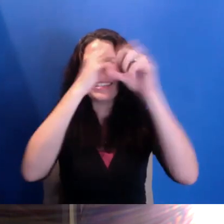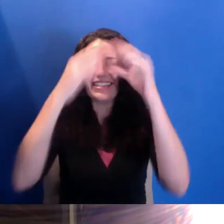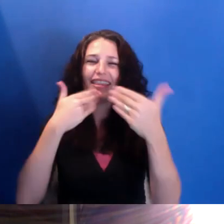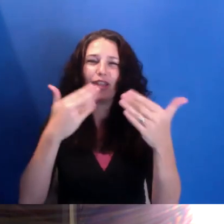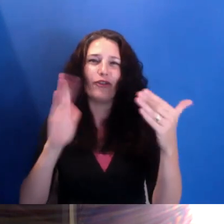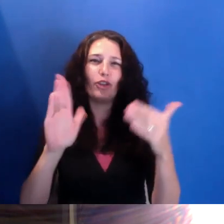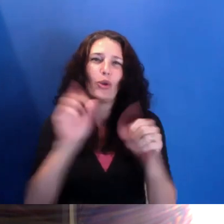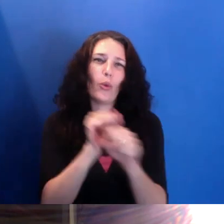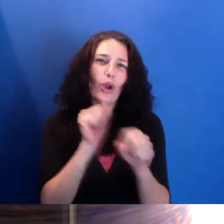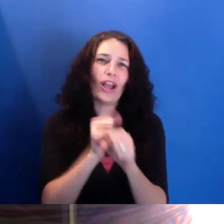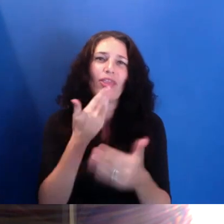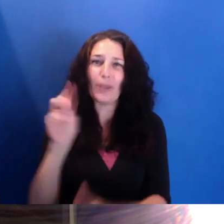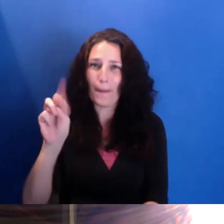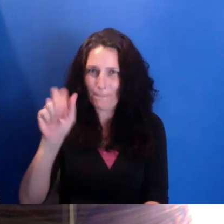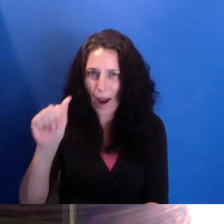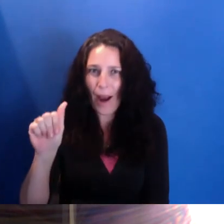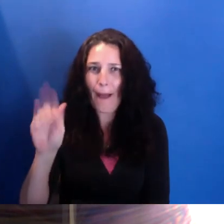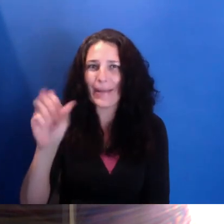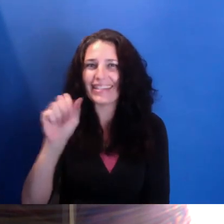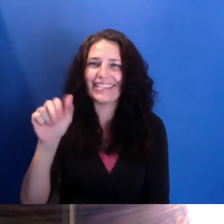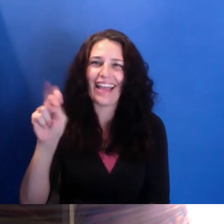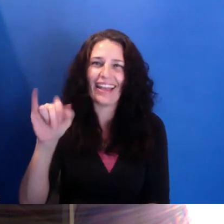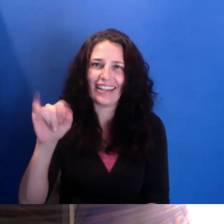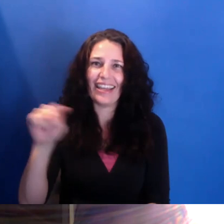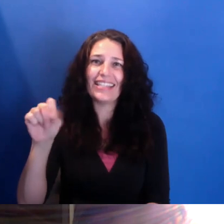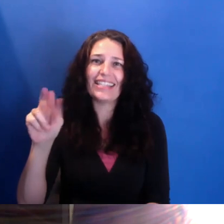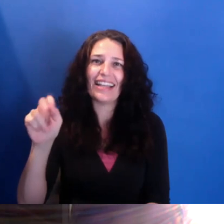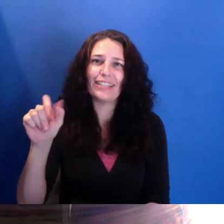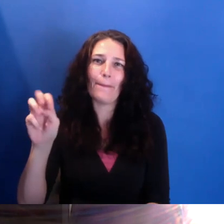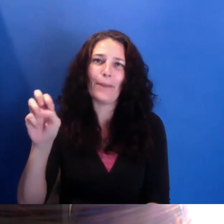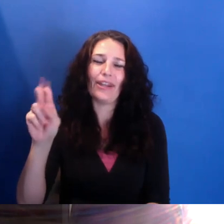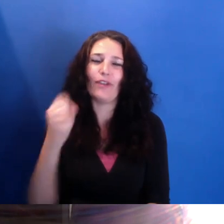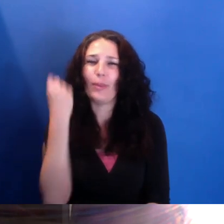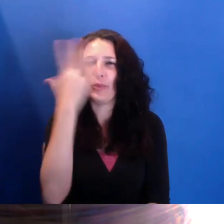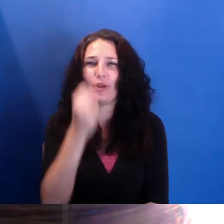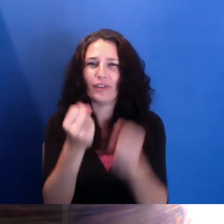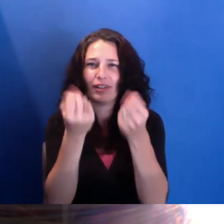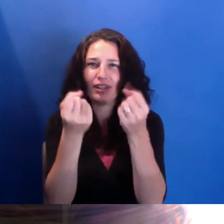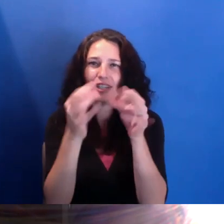Thank you for Santa Maria for her beautiful ASL interpretation.